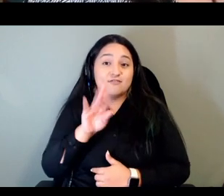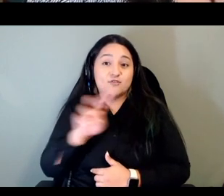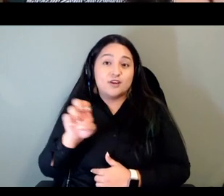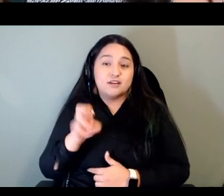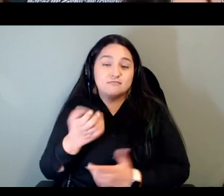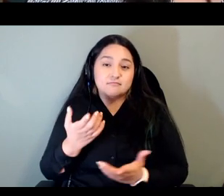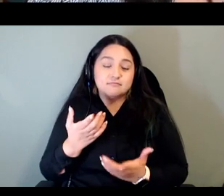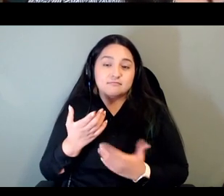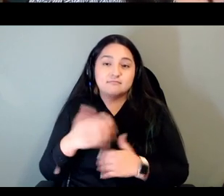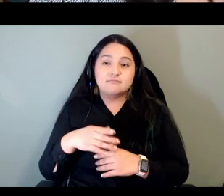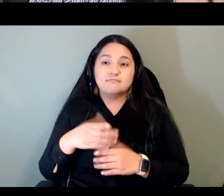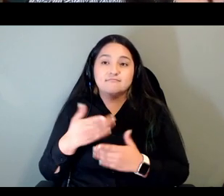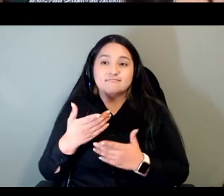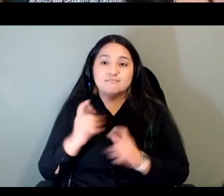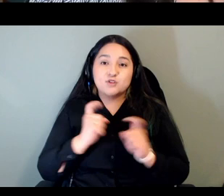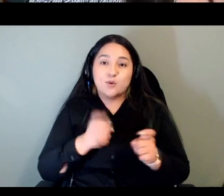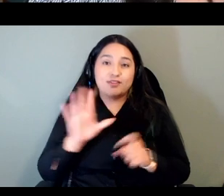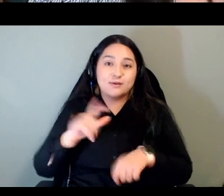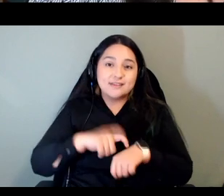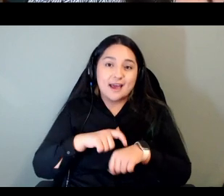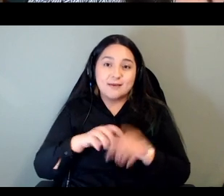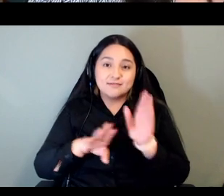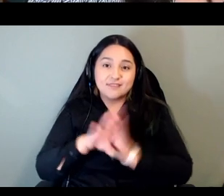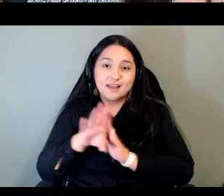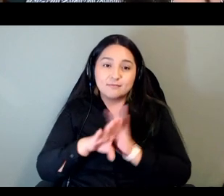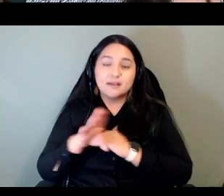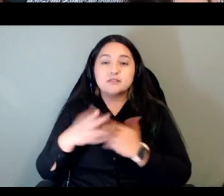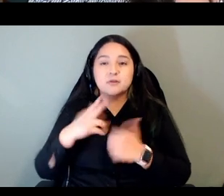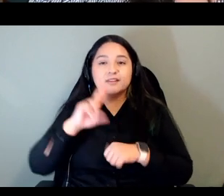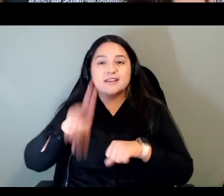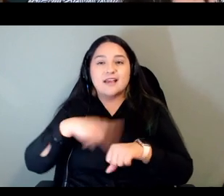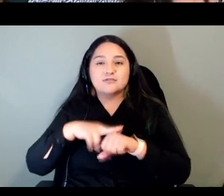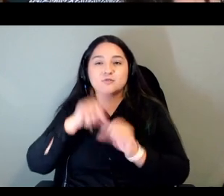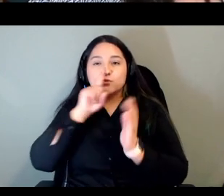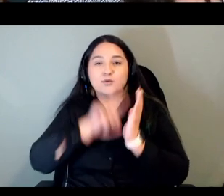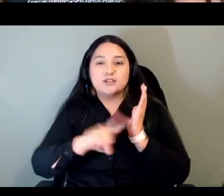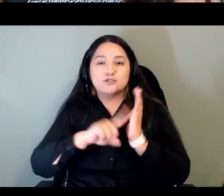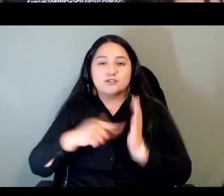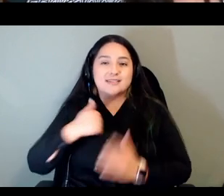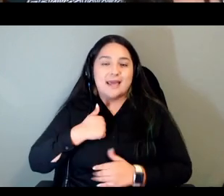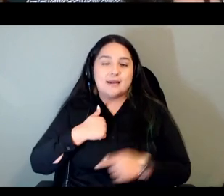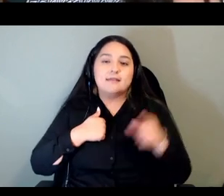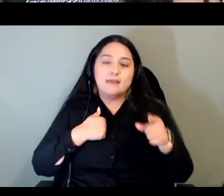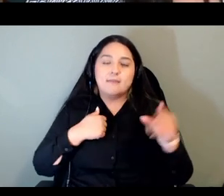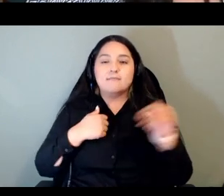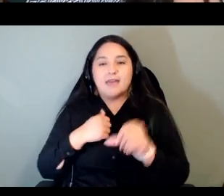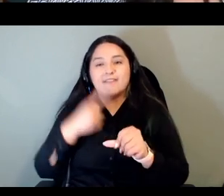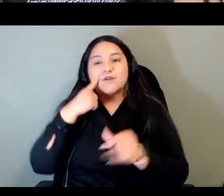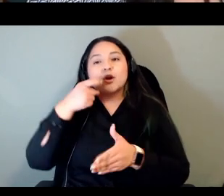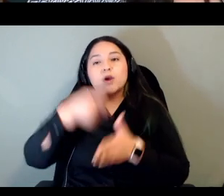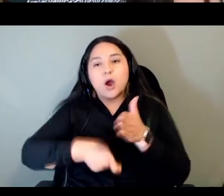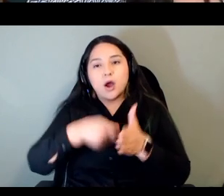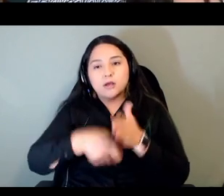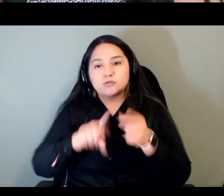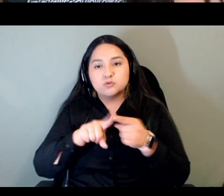council of canada was going to pay for um the costs of developing on our side and it